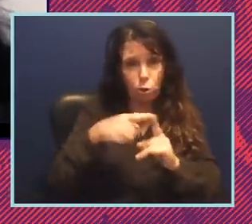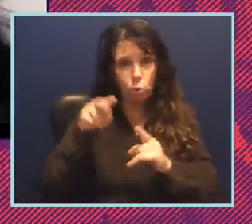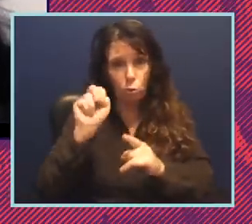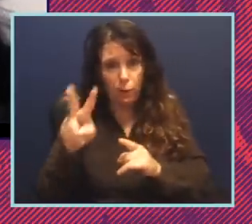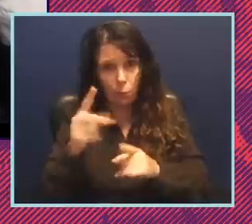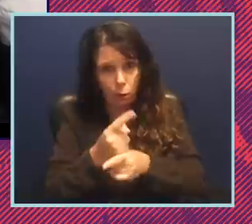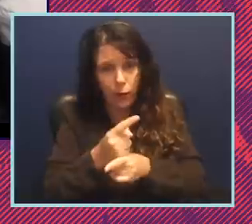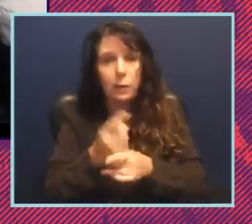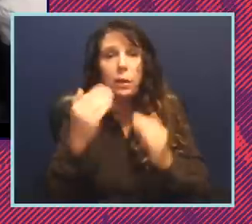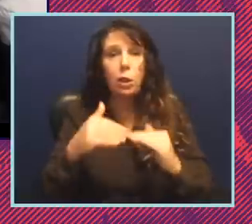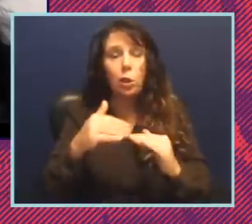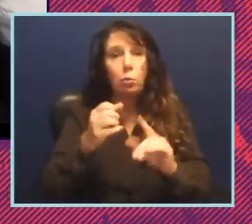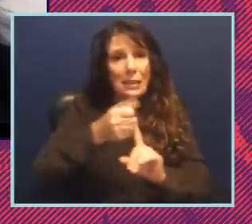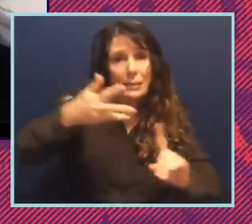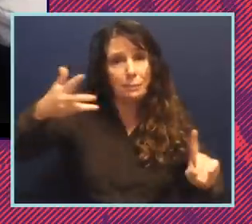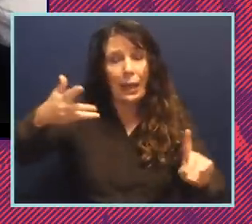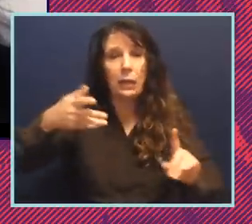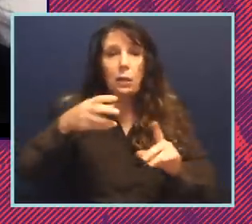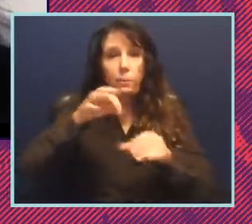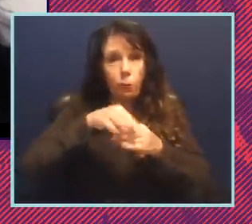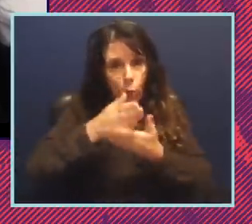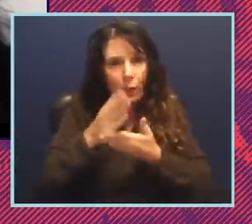You expanded the vote in many, many jurisdictions, but walk them through a